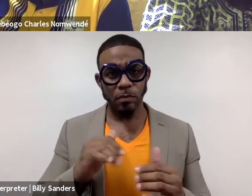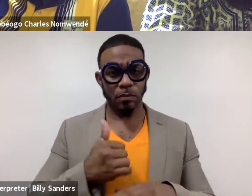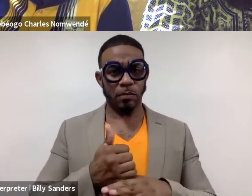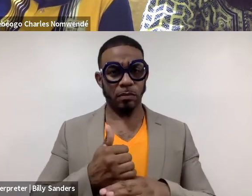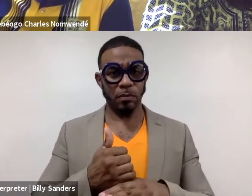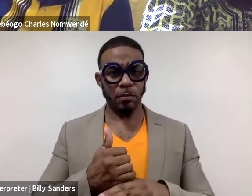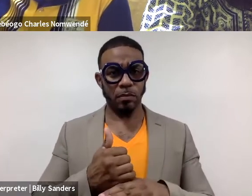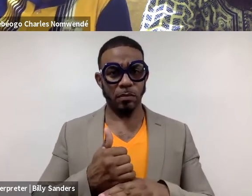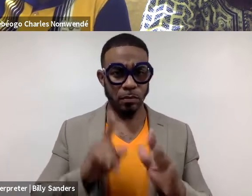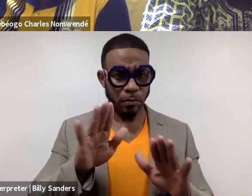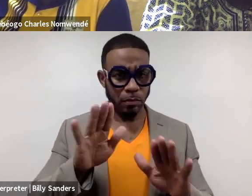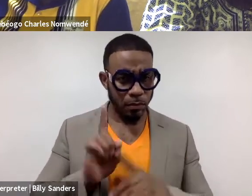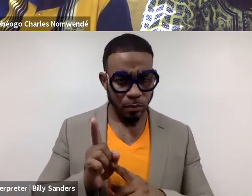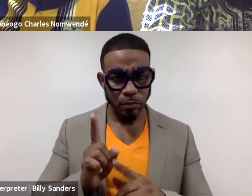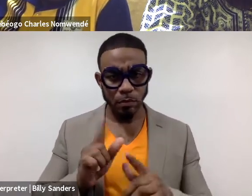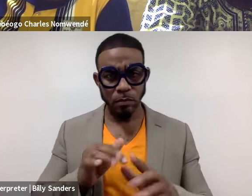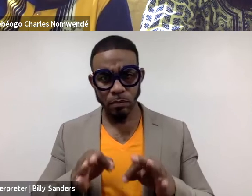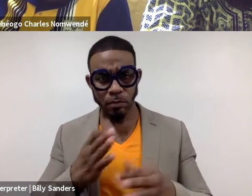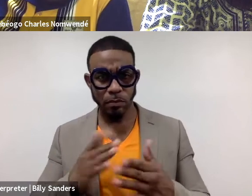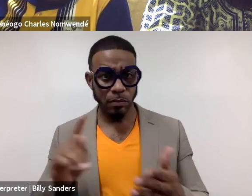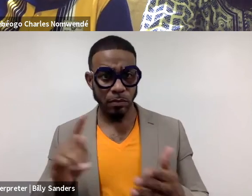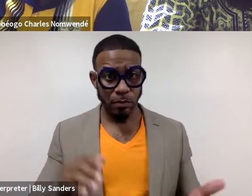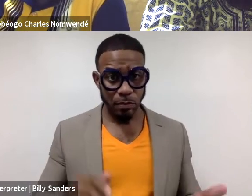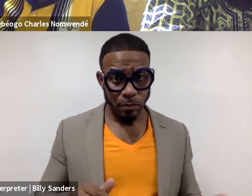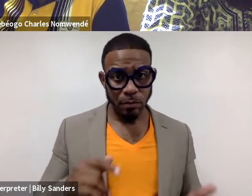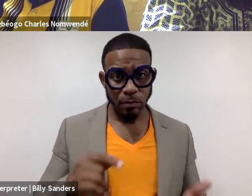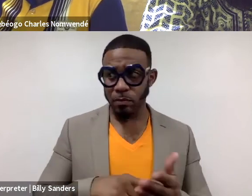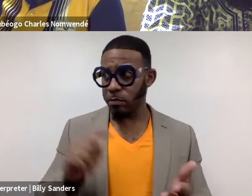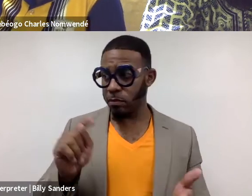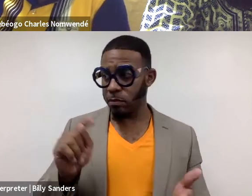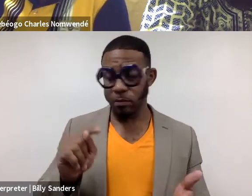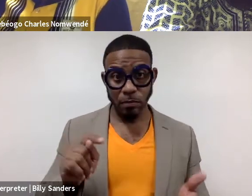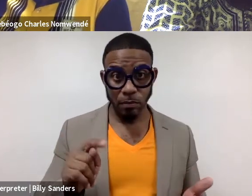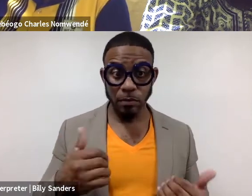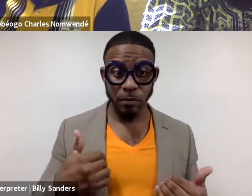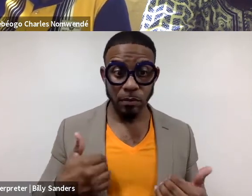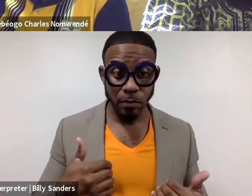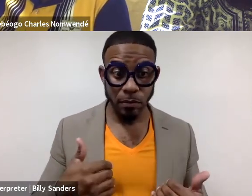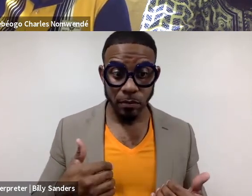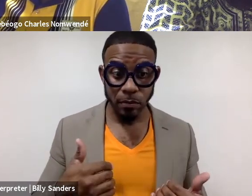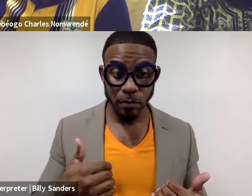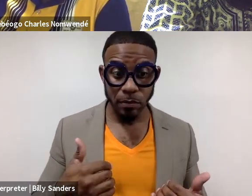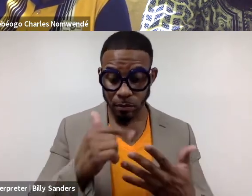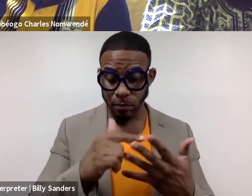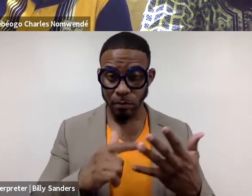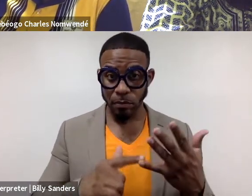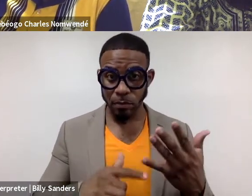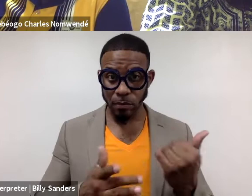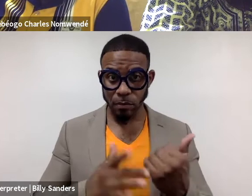There was one performance that was taking place out of somebody's bathroom. And this bathroom had all of the tech set up for three weeks.